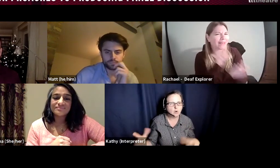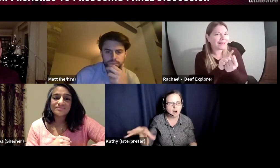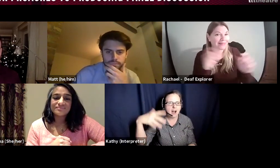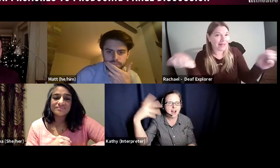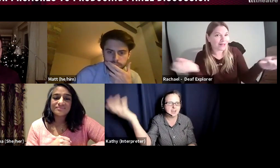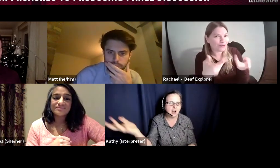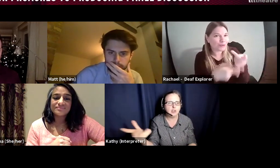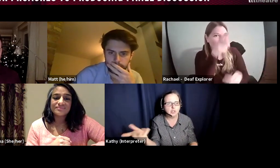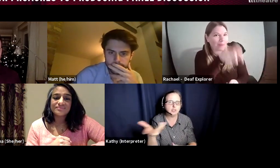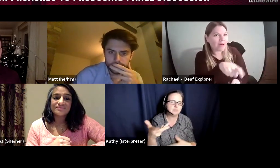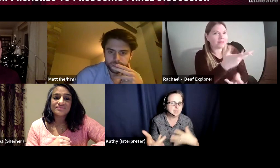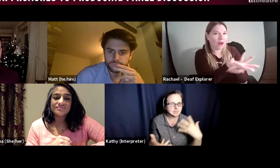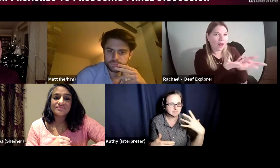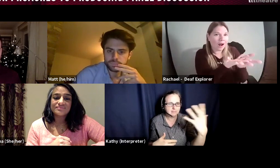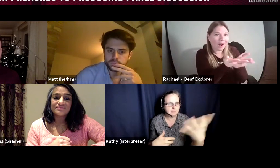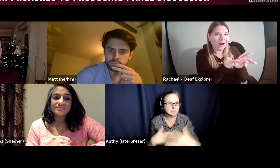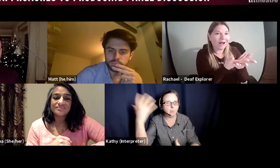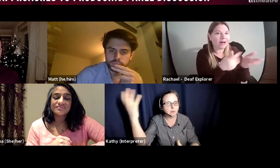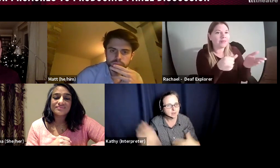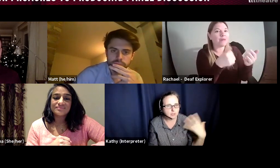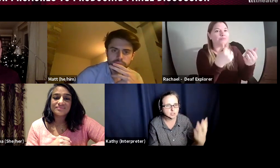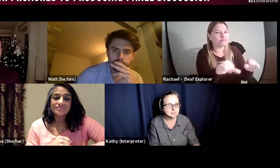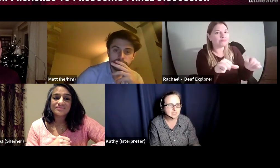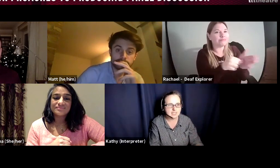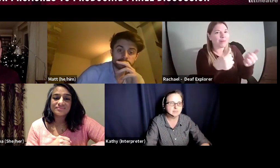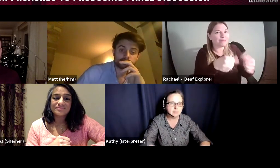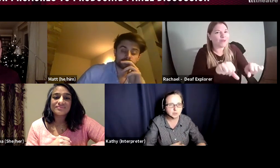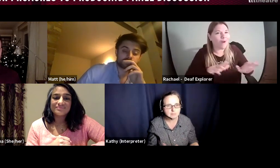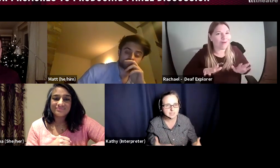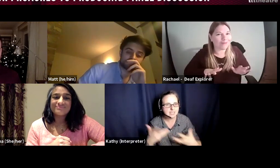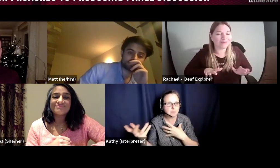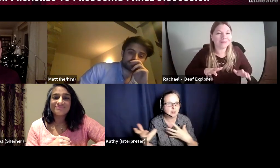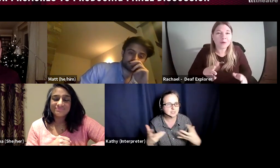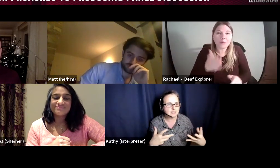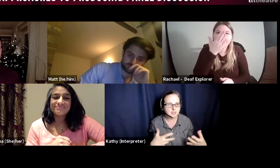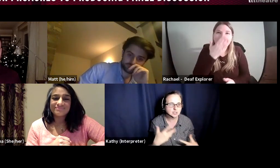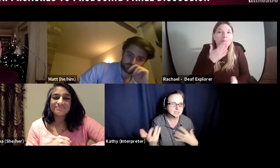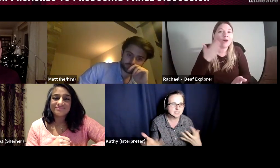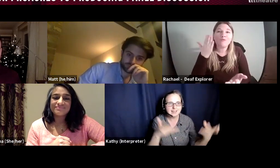I, you should meet Bob, you should meet Tim, you should meet this person, you should meet Sandy.